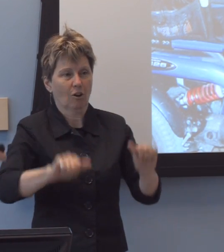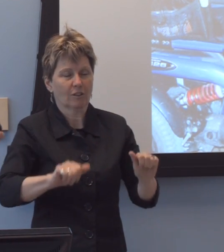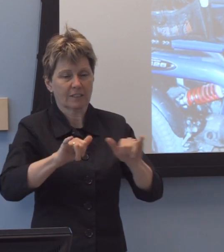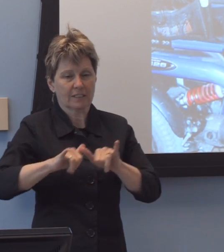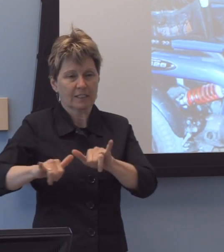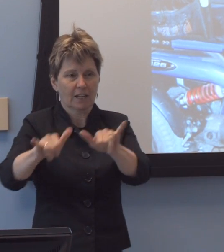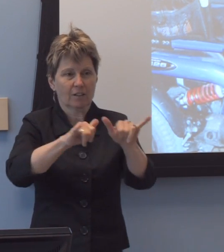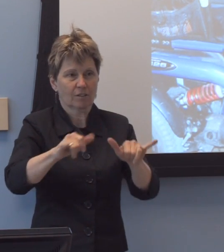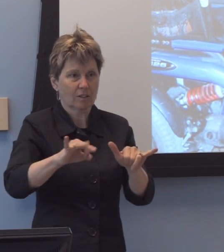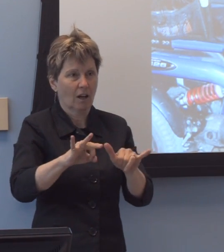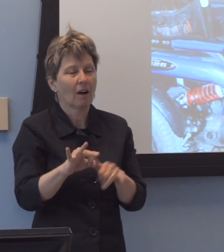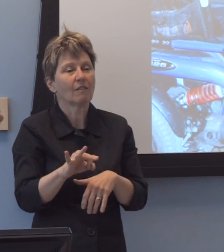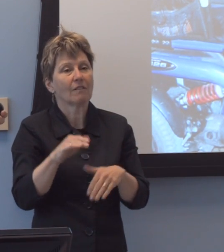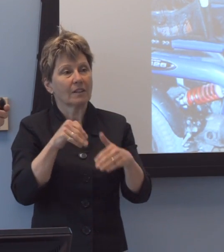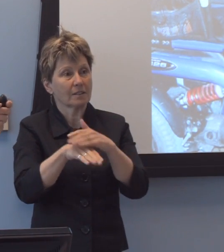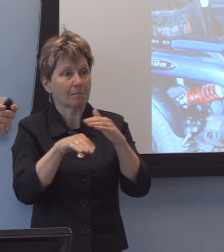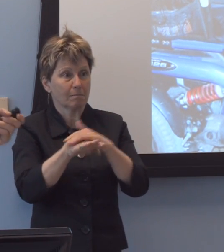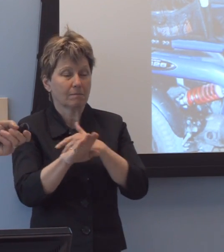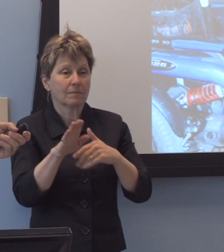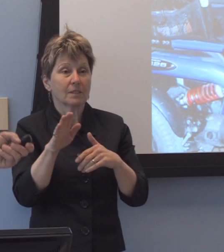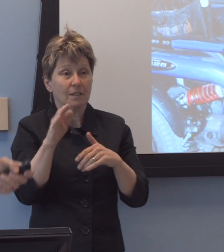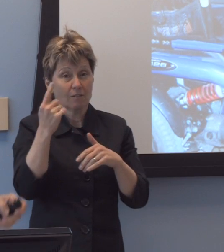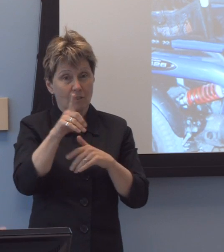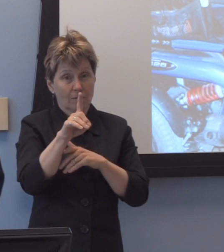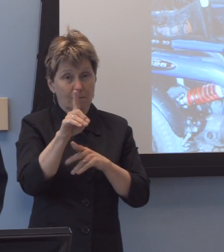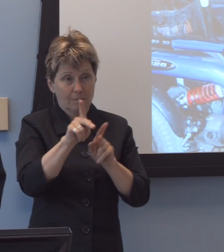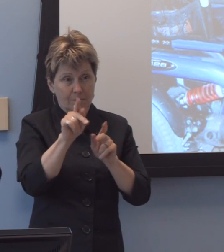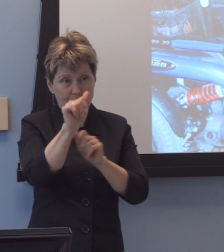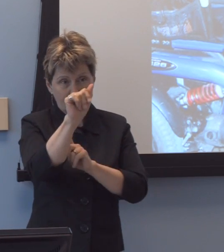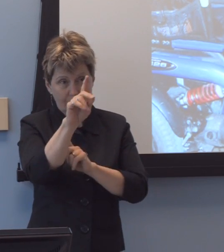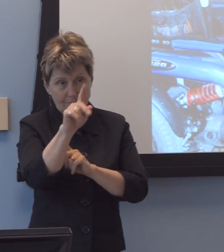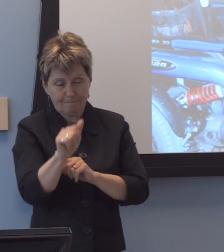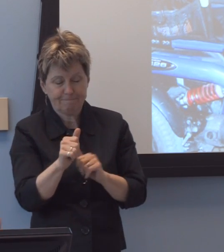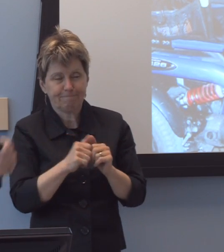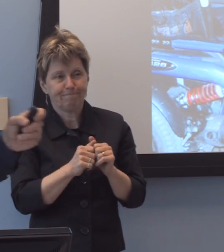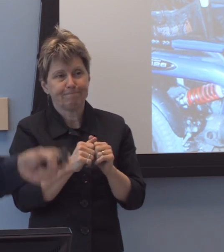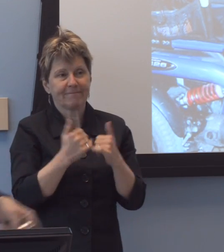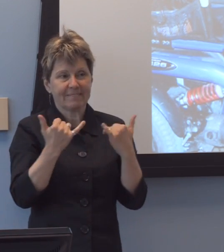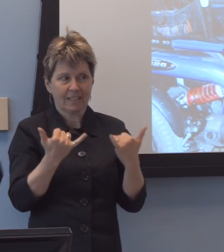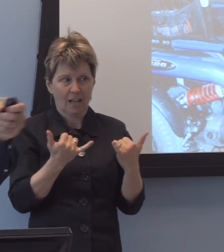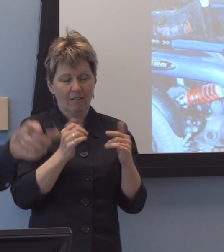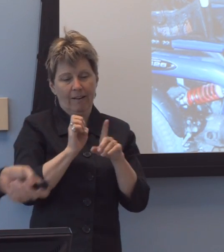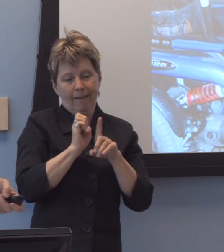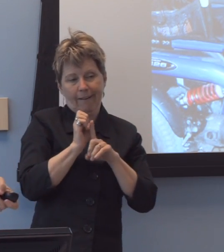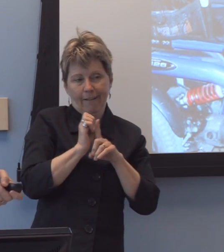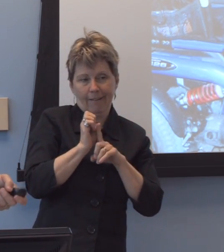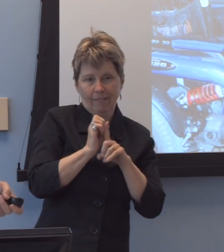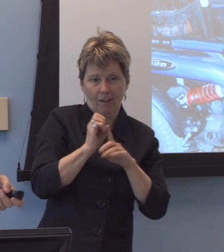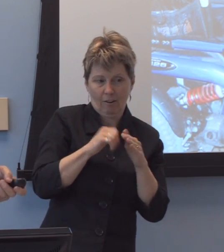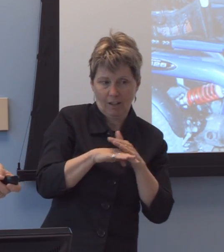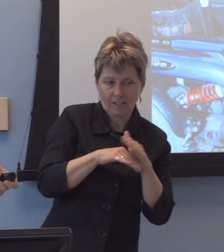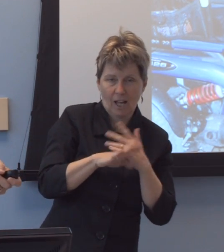Um, the, uh, in terms of-of elevator access, and I'm gonna blend in kind of the current and future